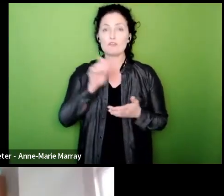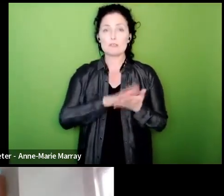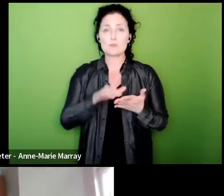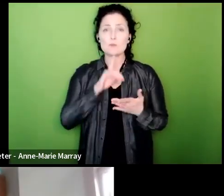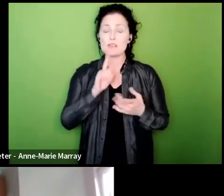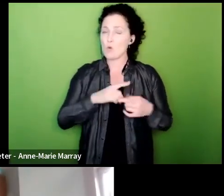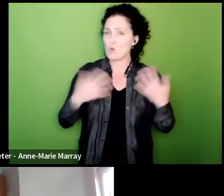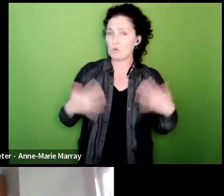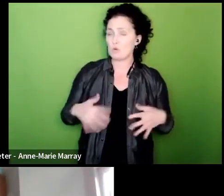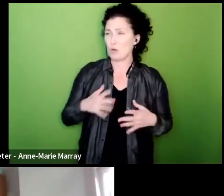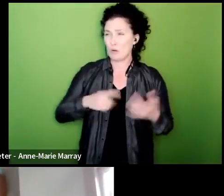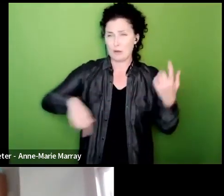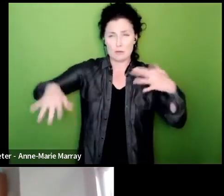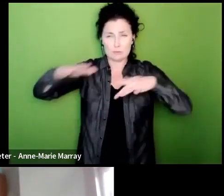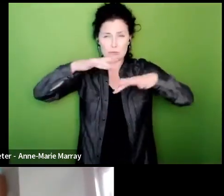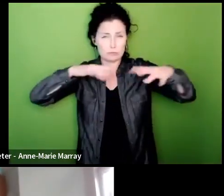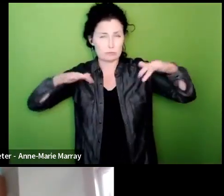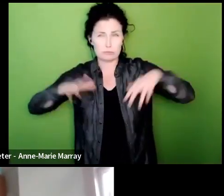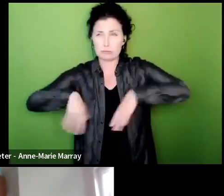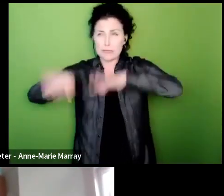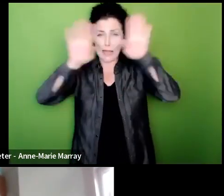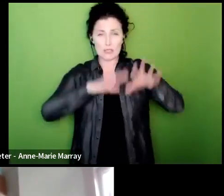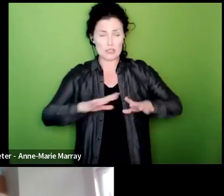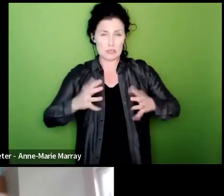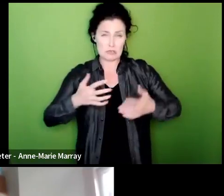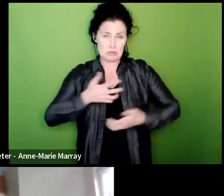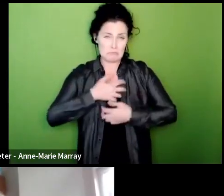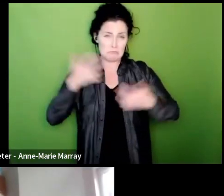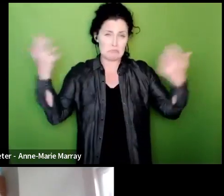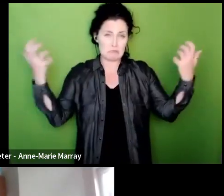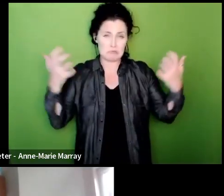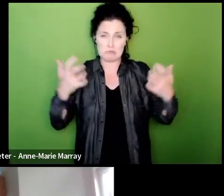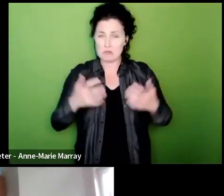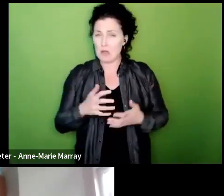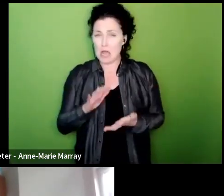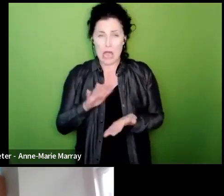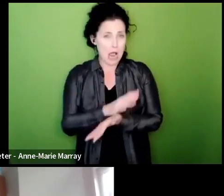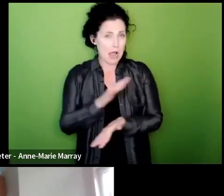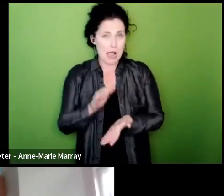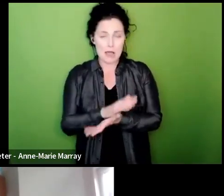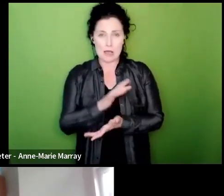widespread discontent all over the nation right now in so many industries and they echo that Chris